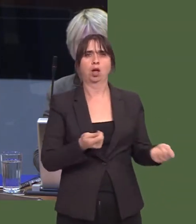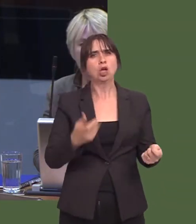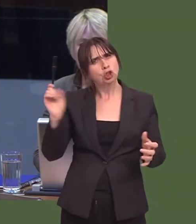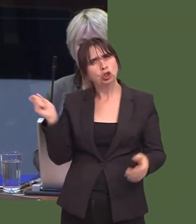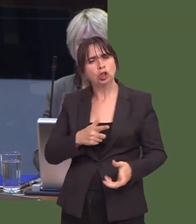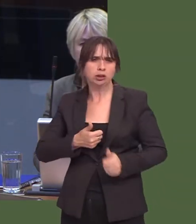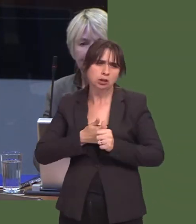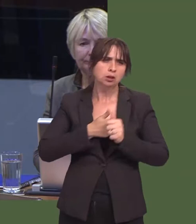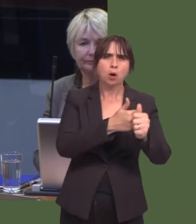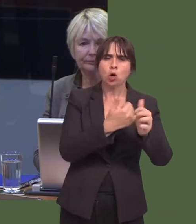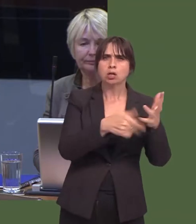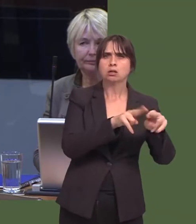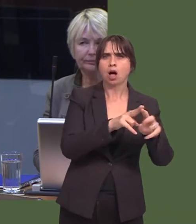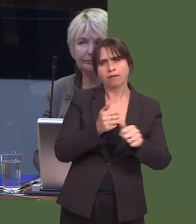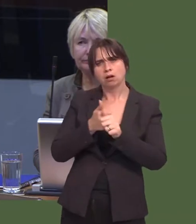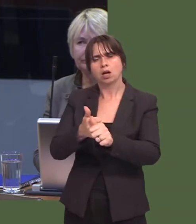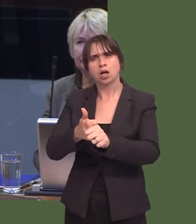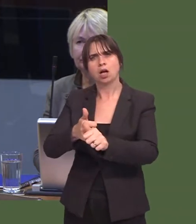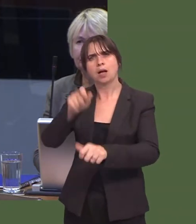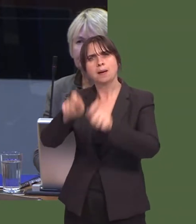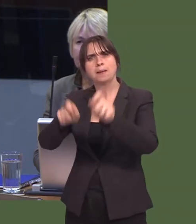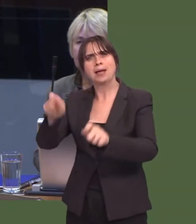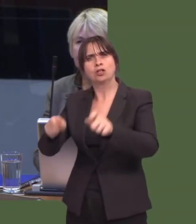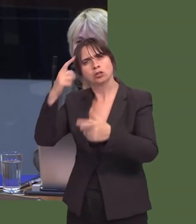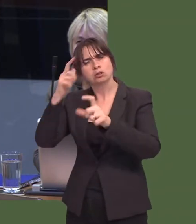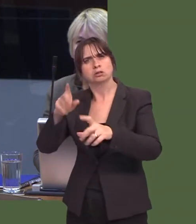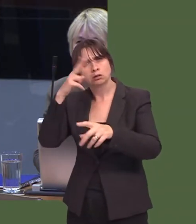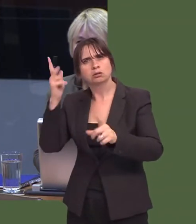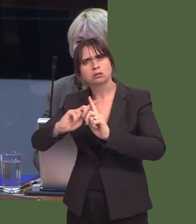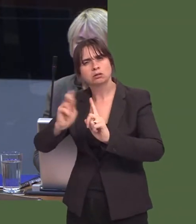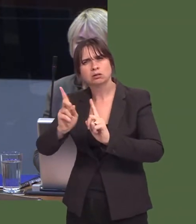of the NHS by ensuring that the service is in good financial health.